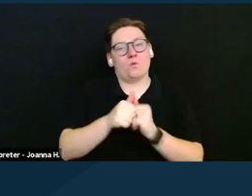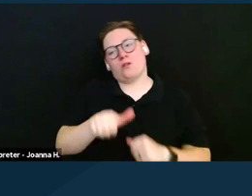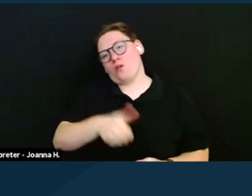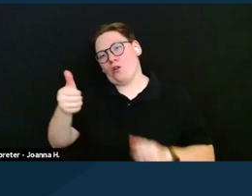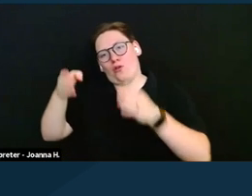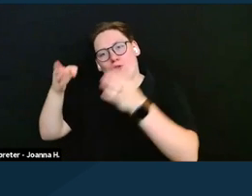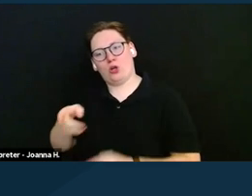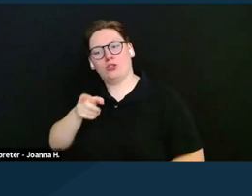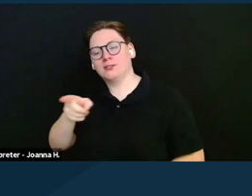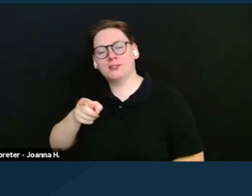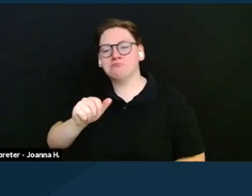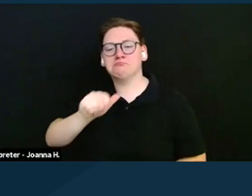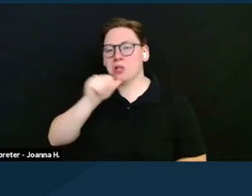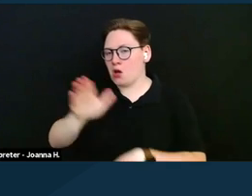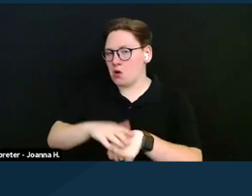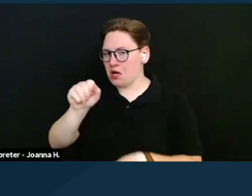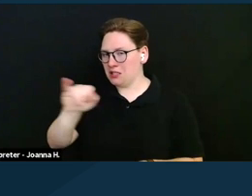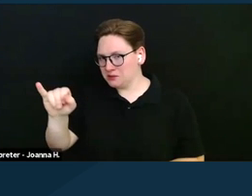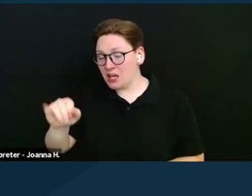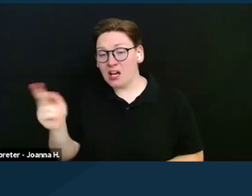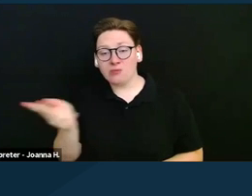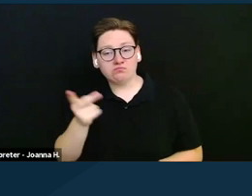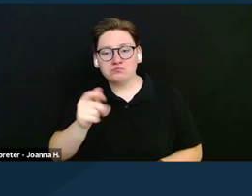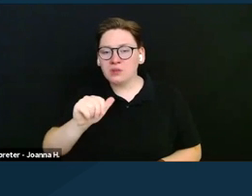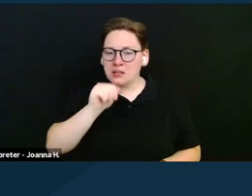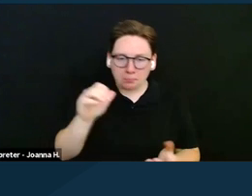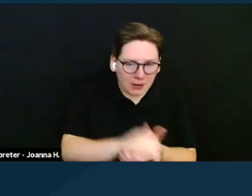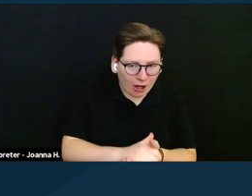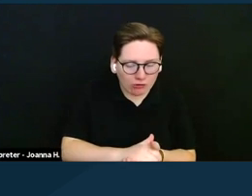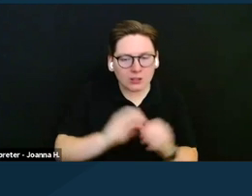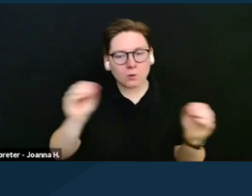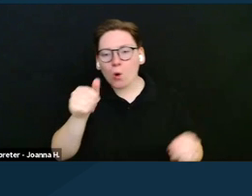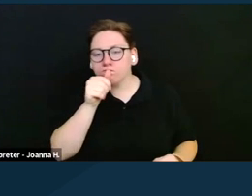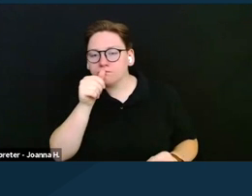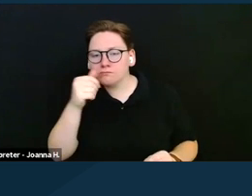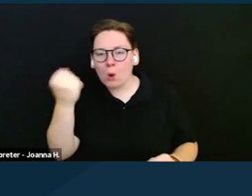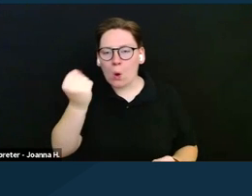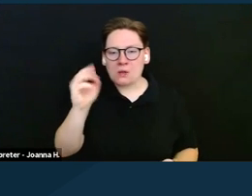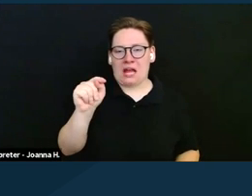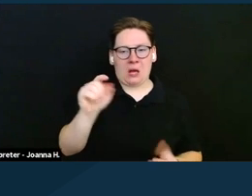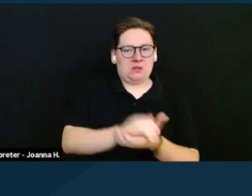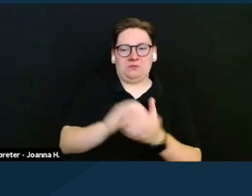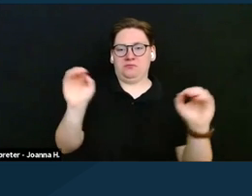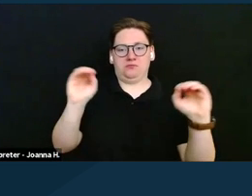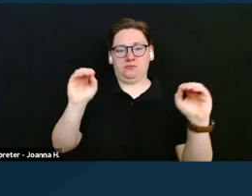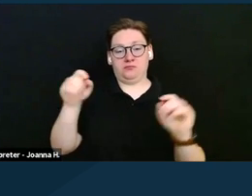so they're not married, they're not found to be holding out, the contributions by that non-SSI person